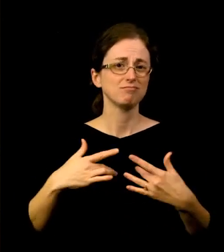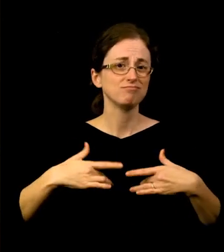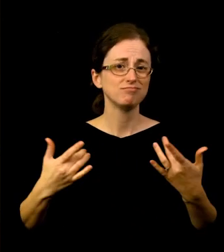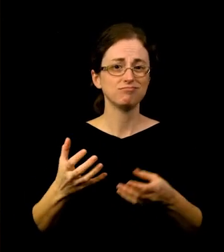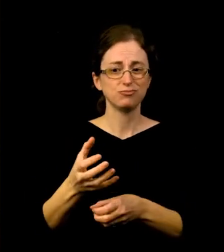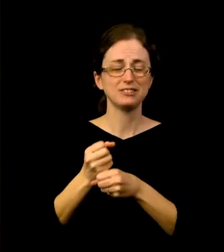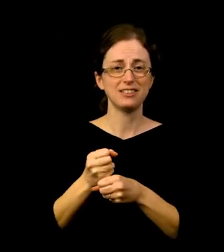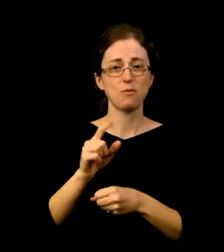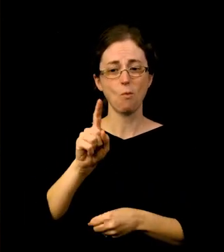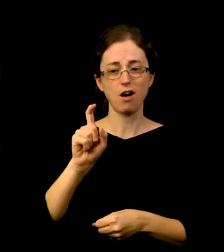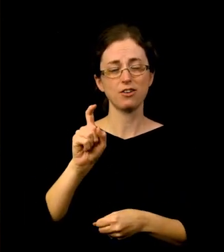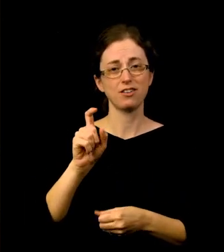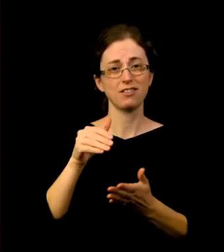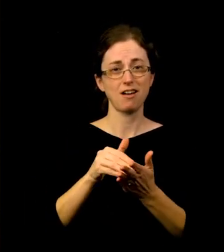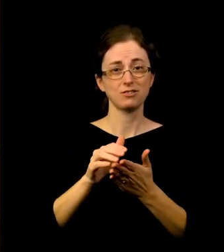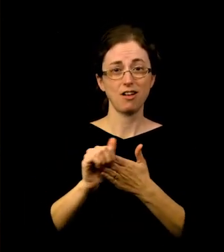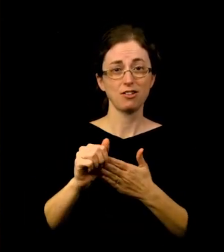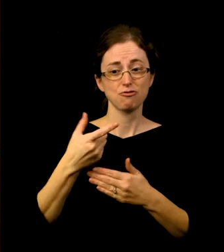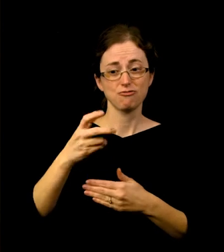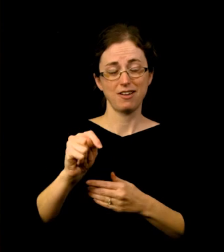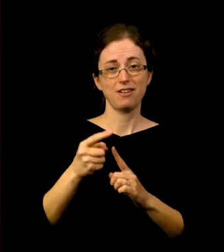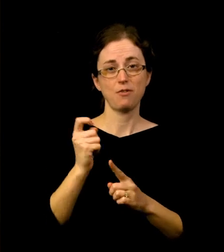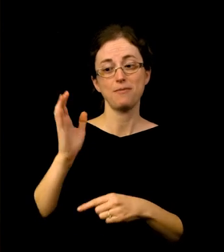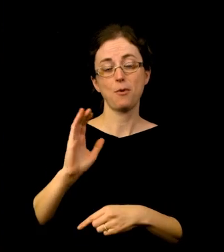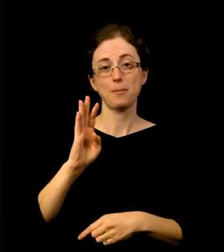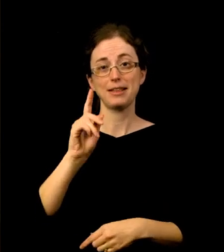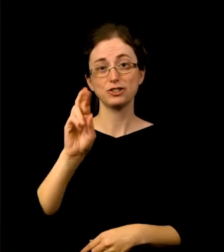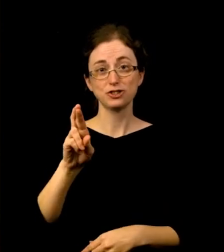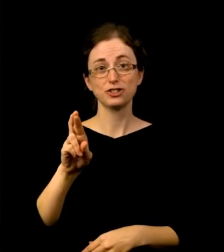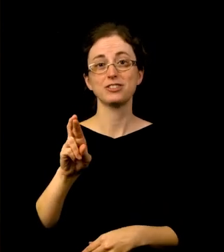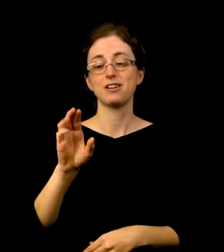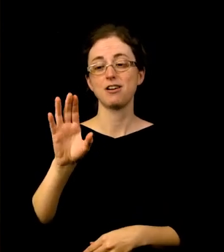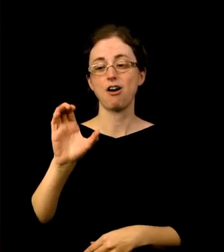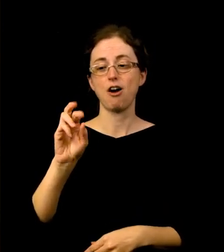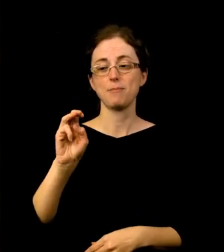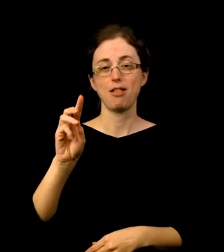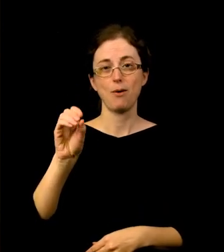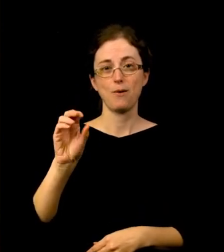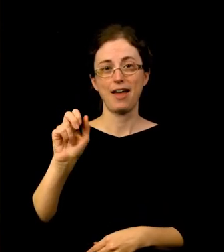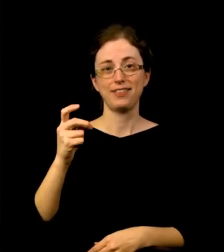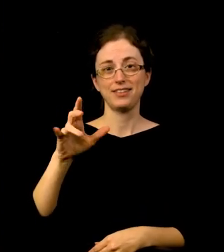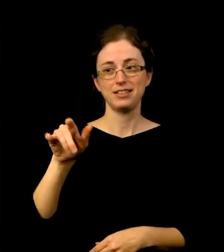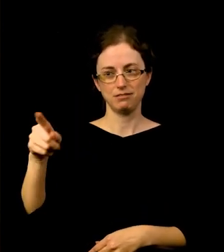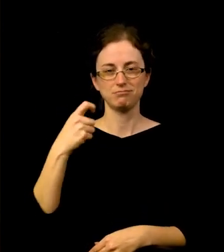grant from former Blazer Carmelo Anthony, who received the Kareem Abdul-Jabbar Social Justice Award from the NBA,